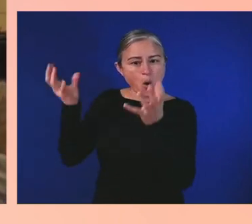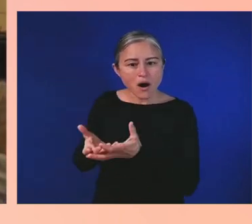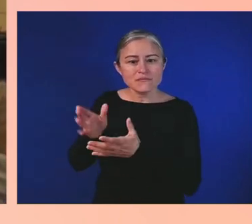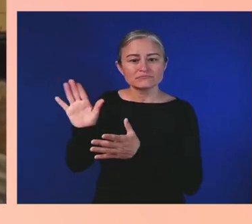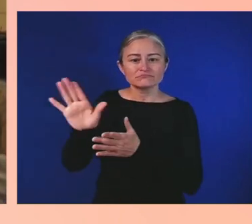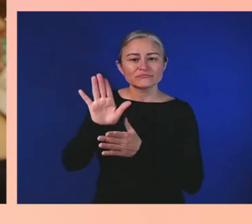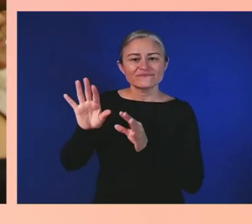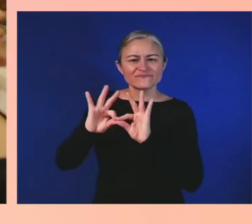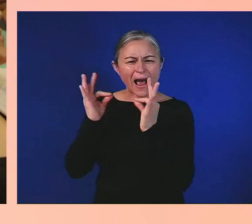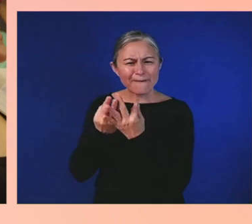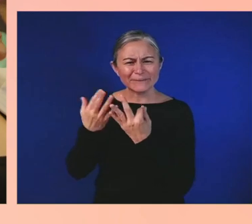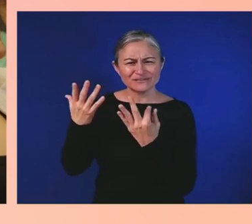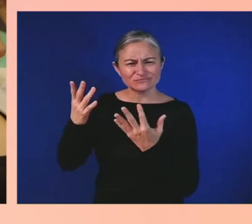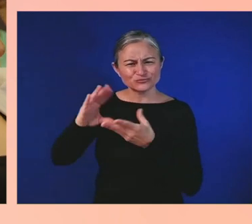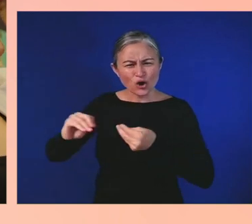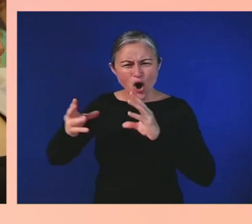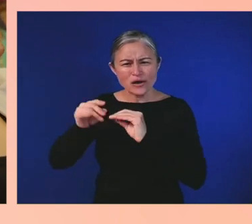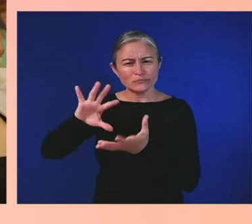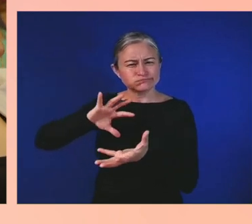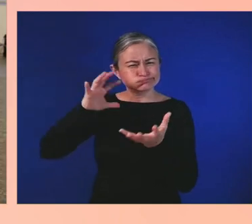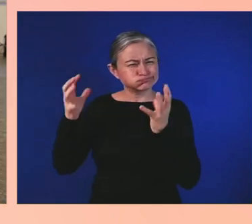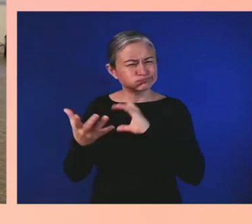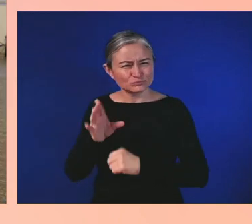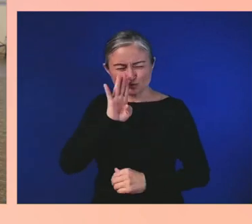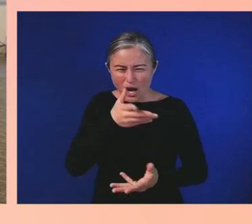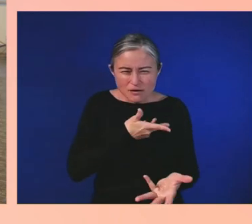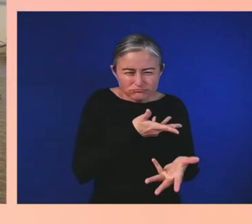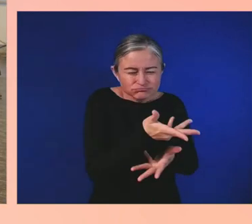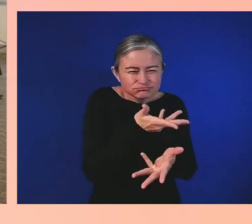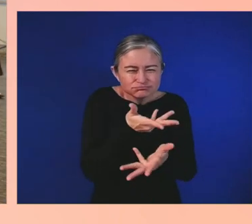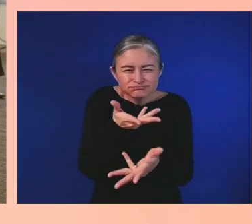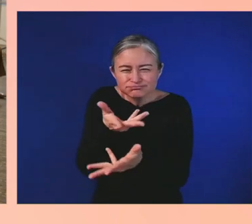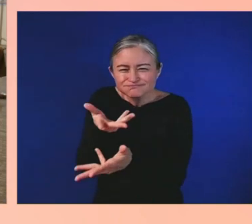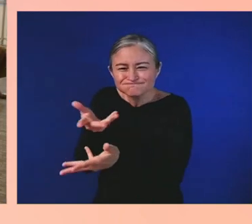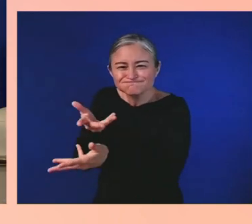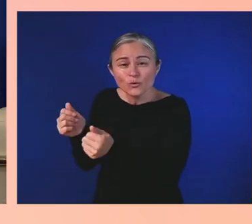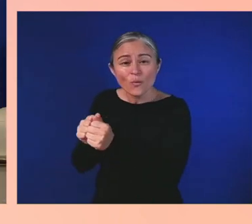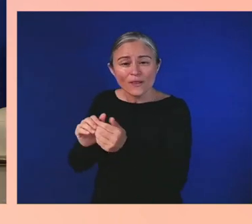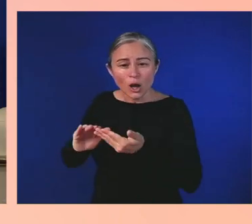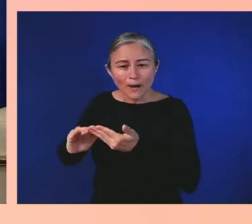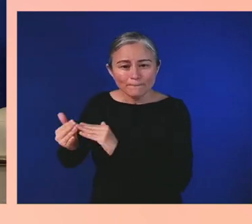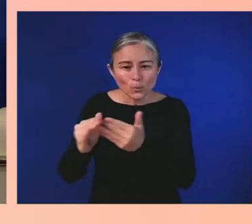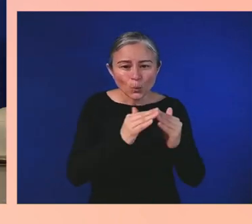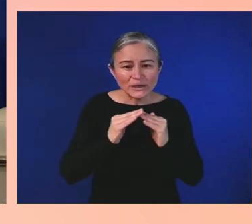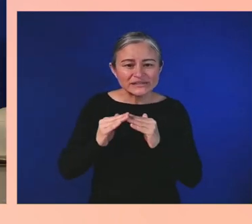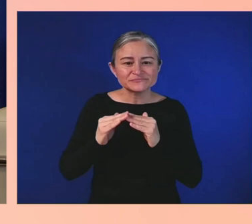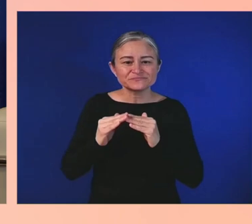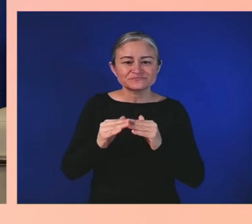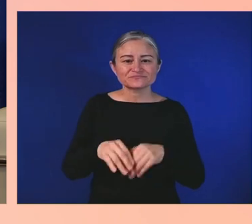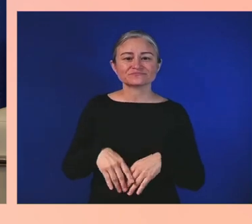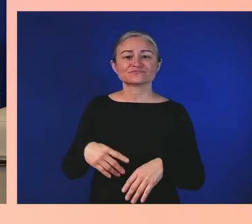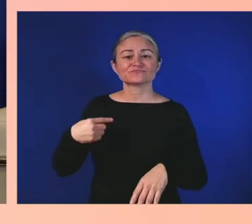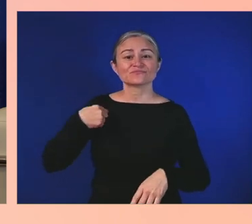These are just some of the highlights. There's so much history up here alive today,